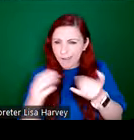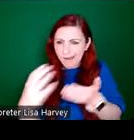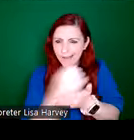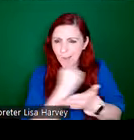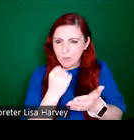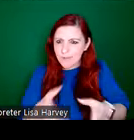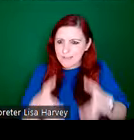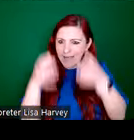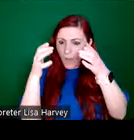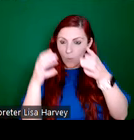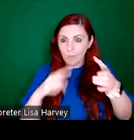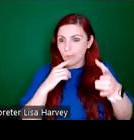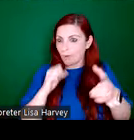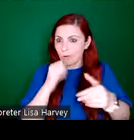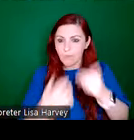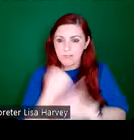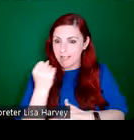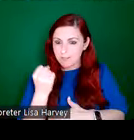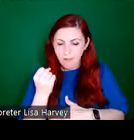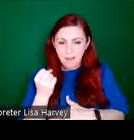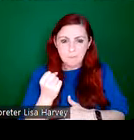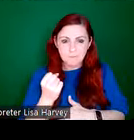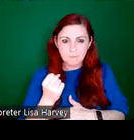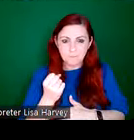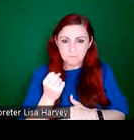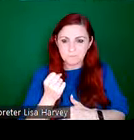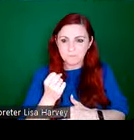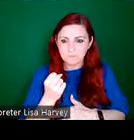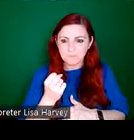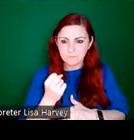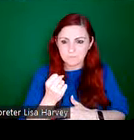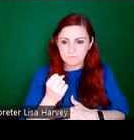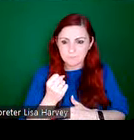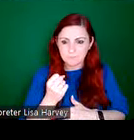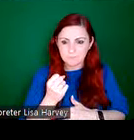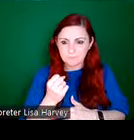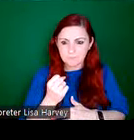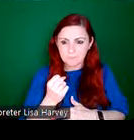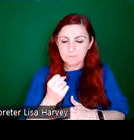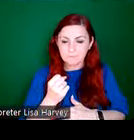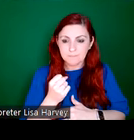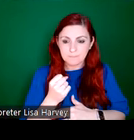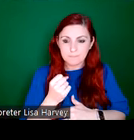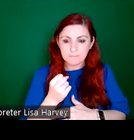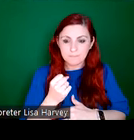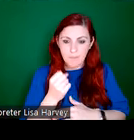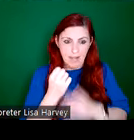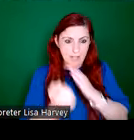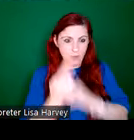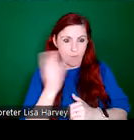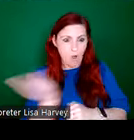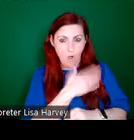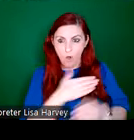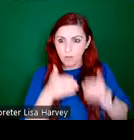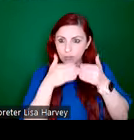unsuccessful. And I as it happened, all of the ships were shipwrecked apart from